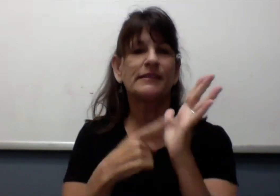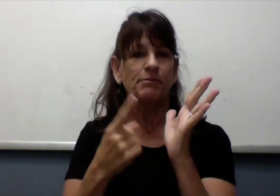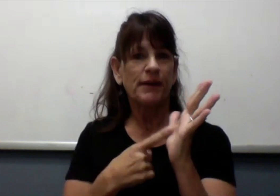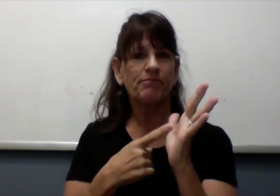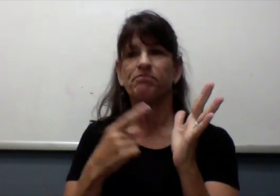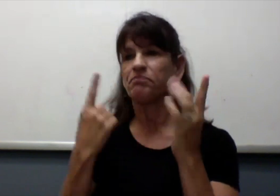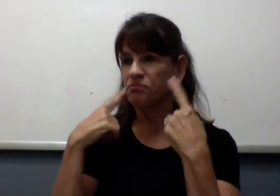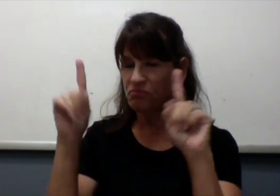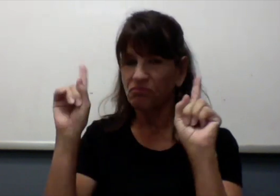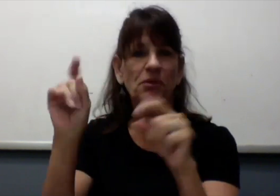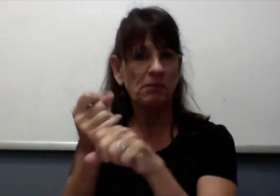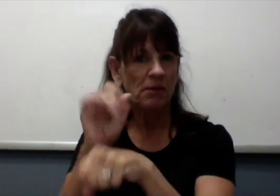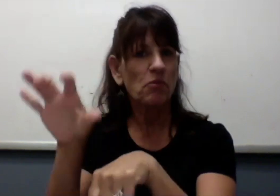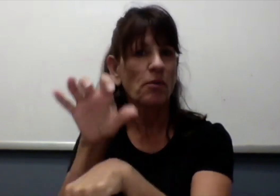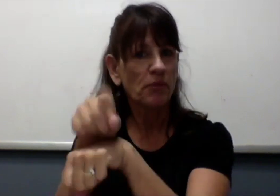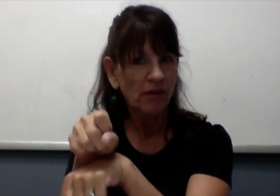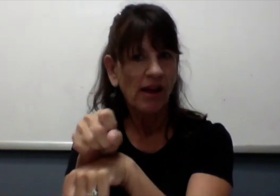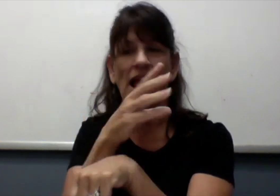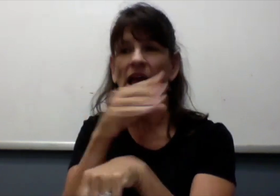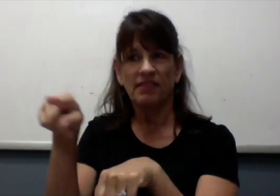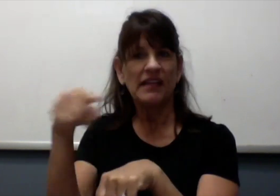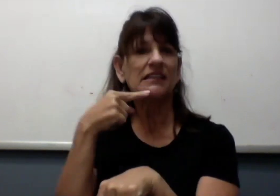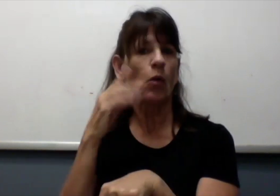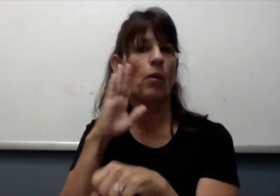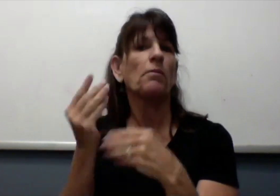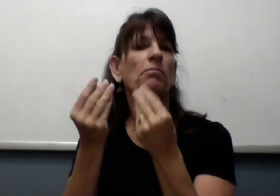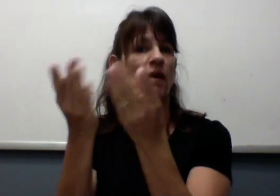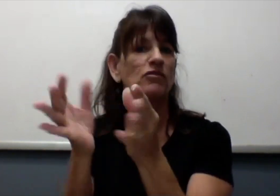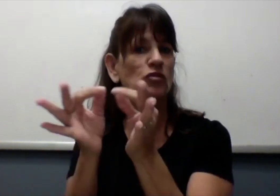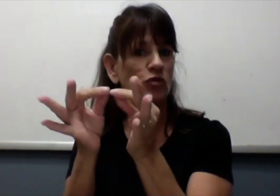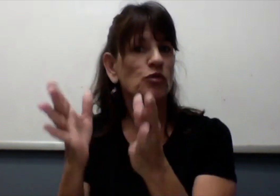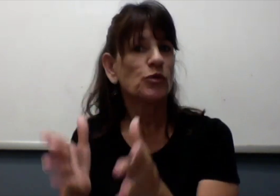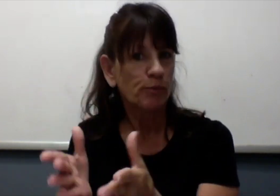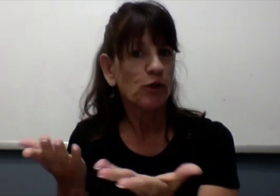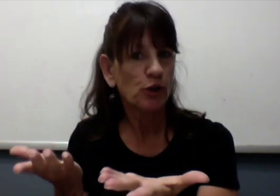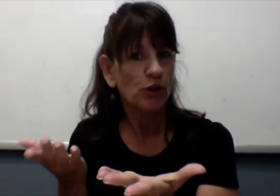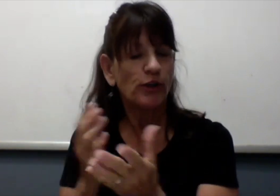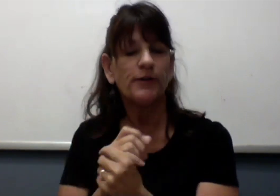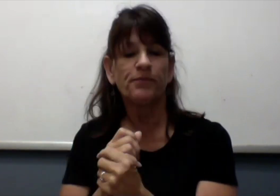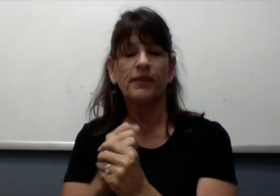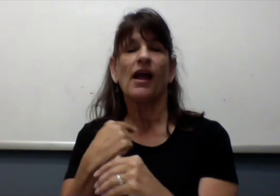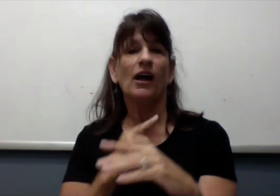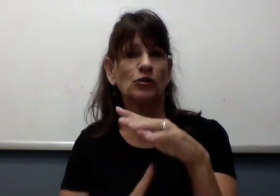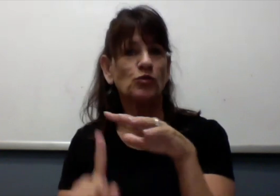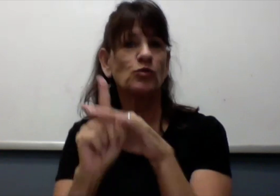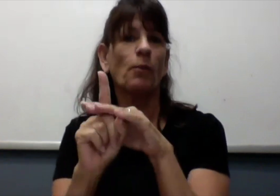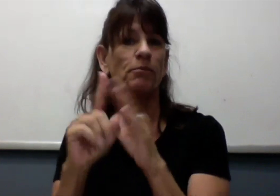the interpreter, provide an interpreters, is discrimination. Often I will call ahead of time to confirm that